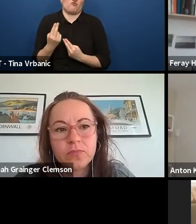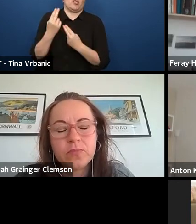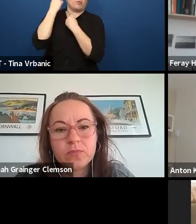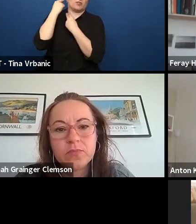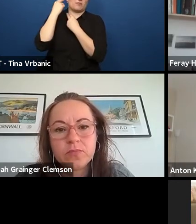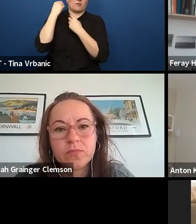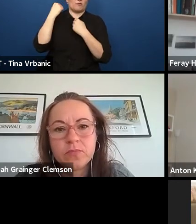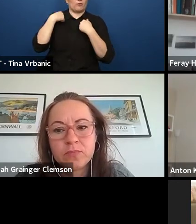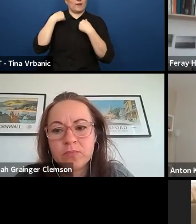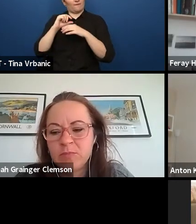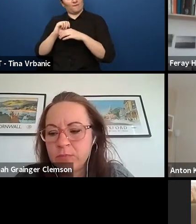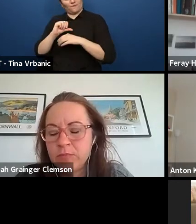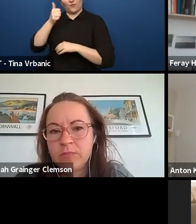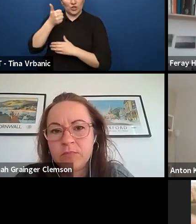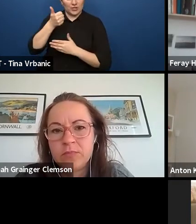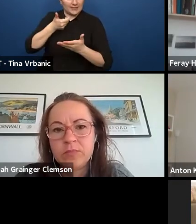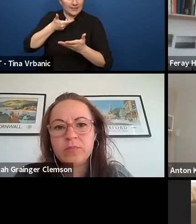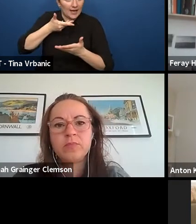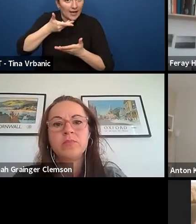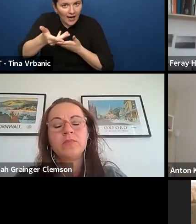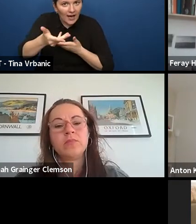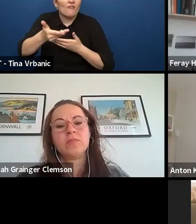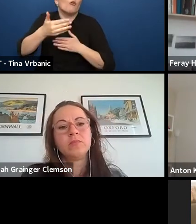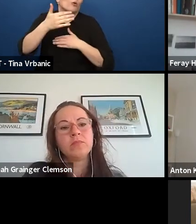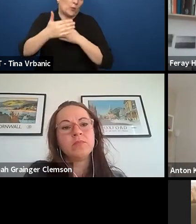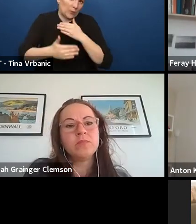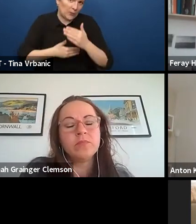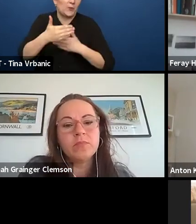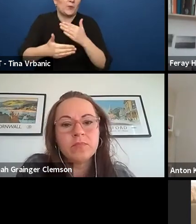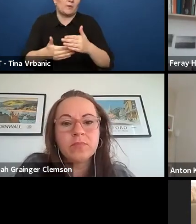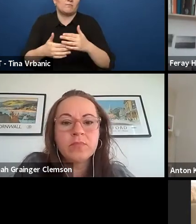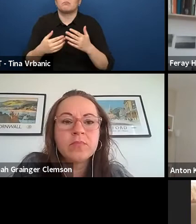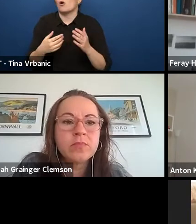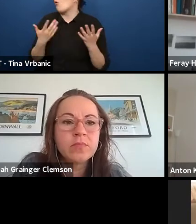For example, if I were to bring up a couple of my friends or even my sister,